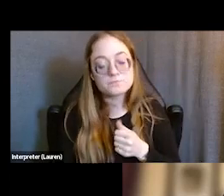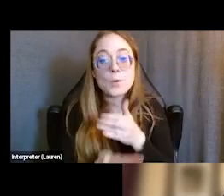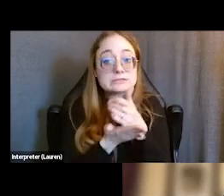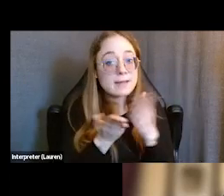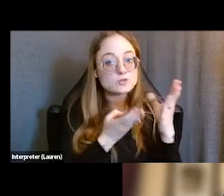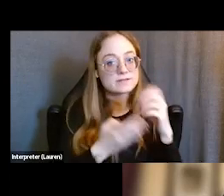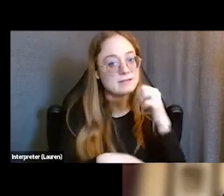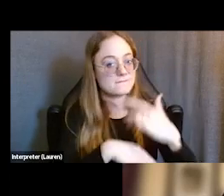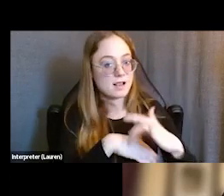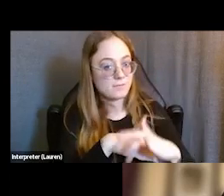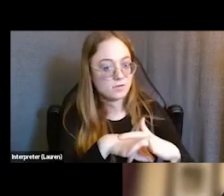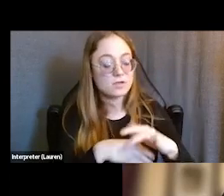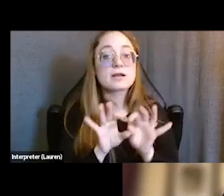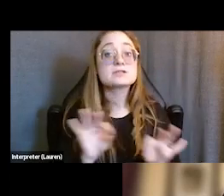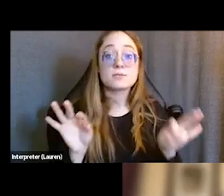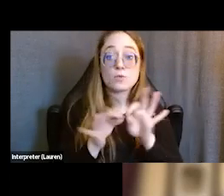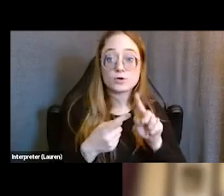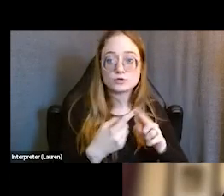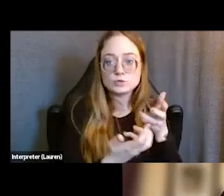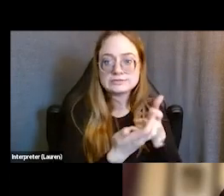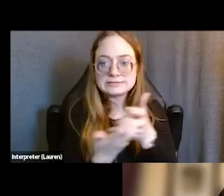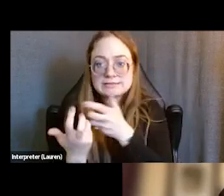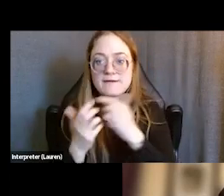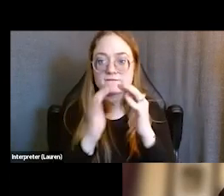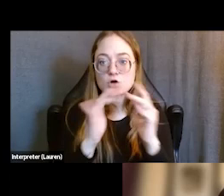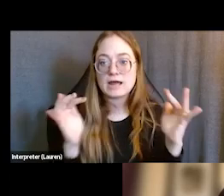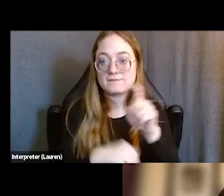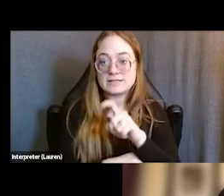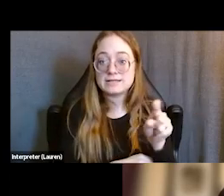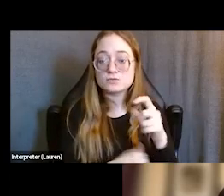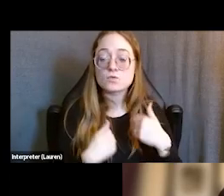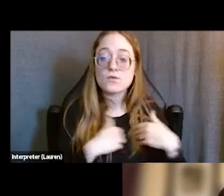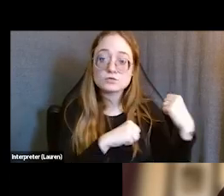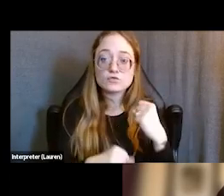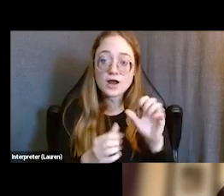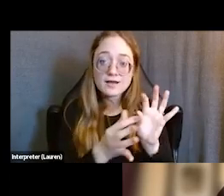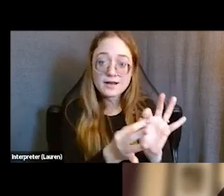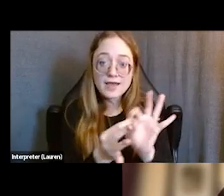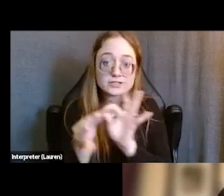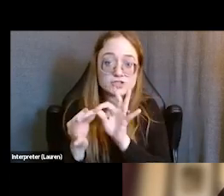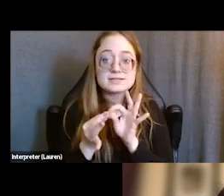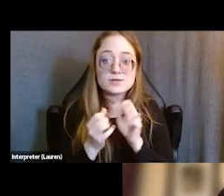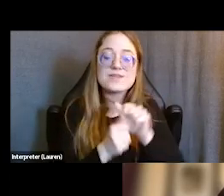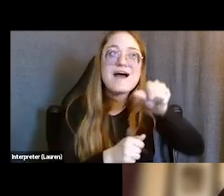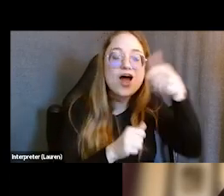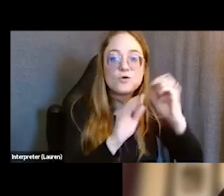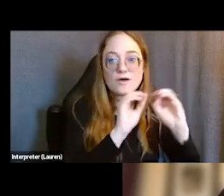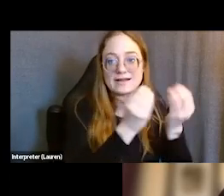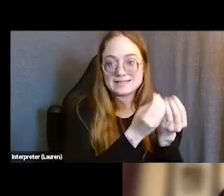to be able to meet the variety of needs that come up amongst our clients to have strong connections with colleagues in other organizations. Some of which are just down the street